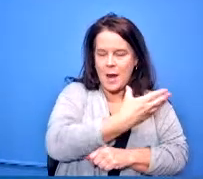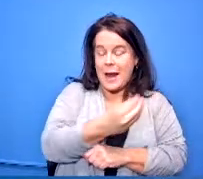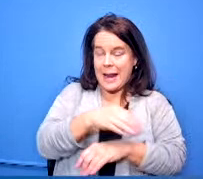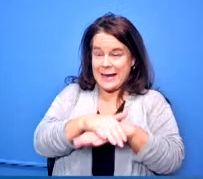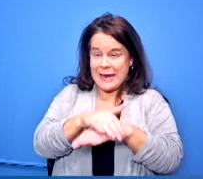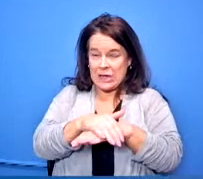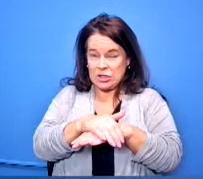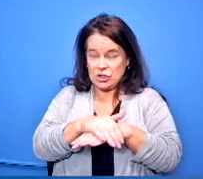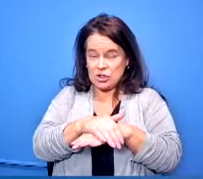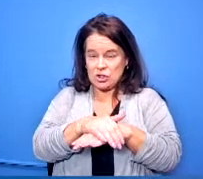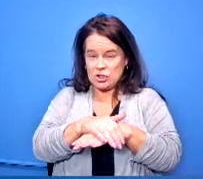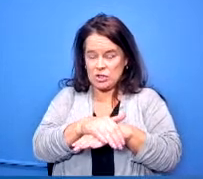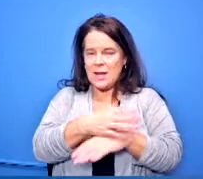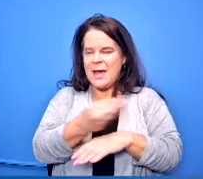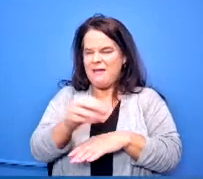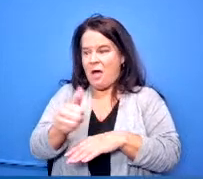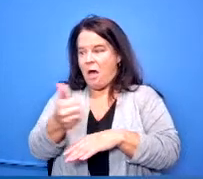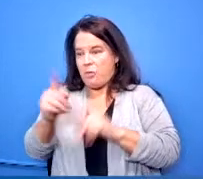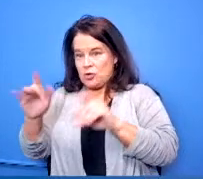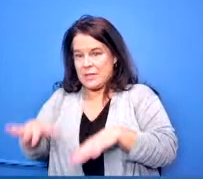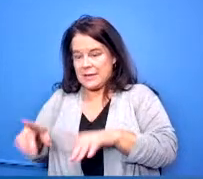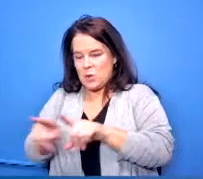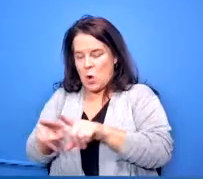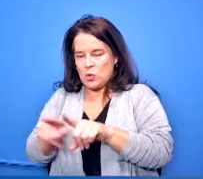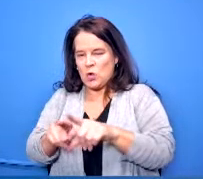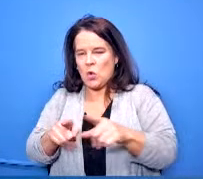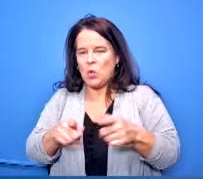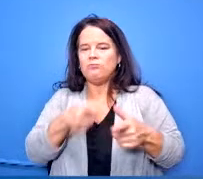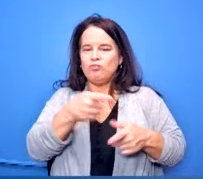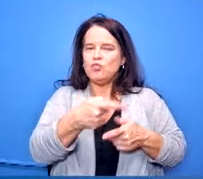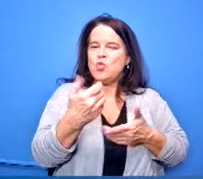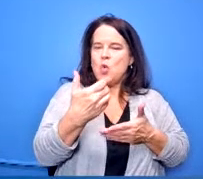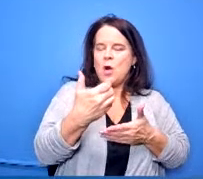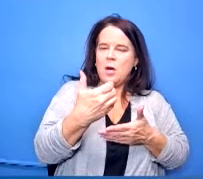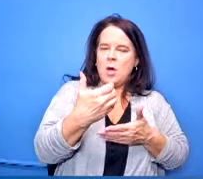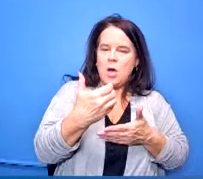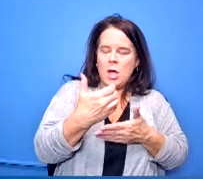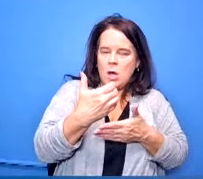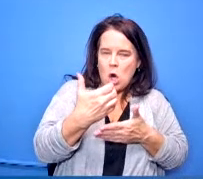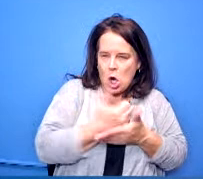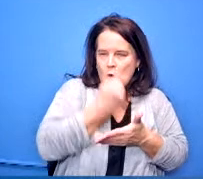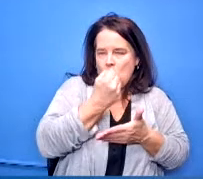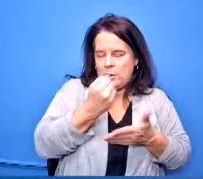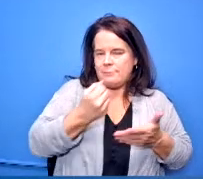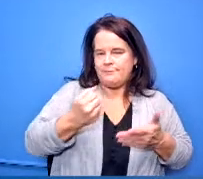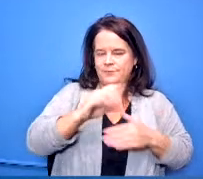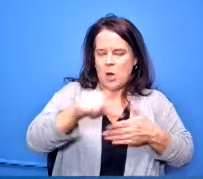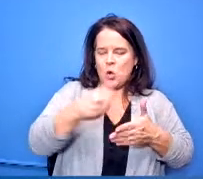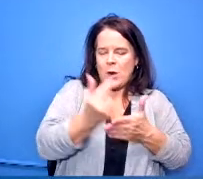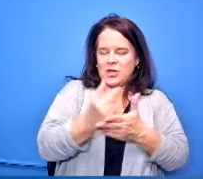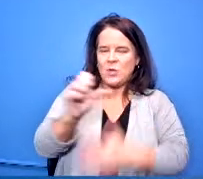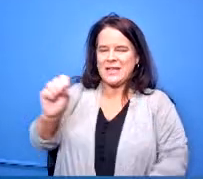if you pass other tests then you automatically earn graduation seals but this chart is really